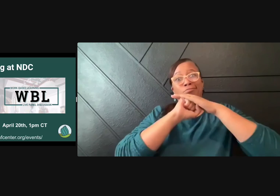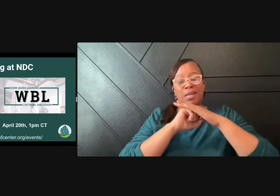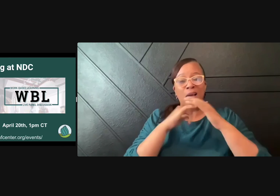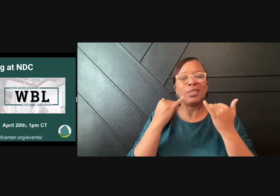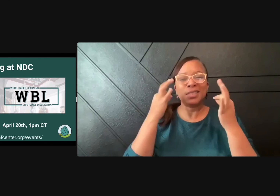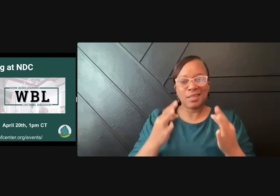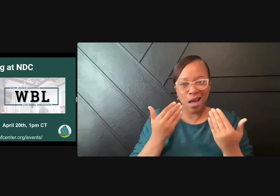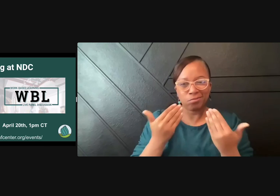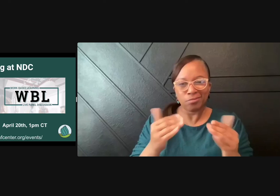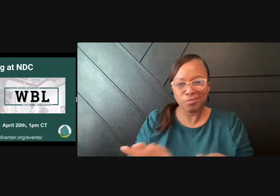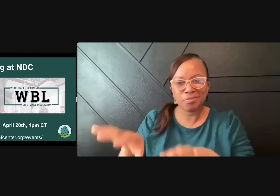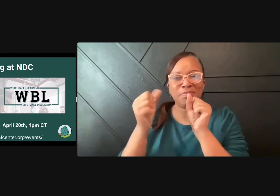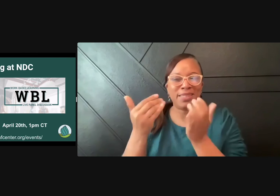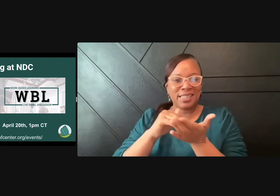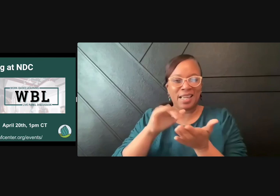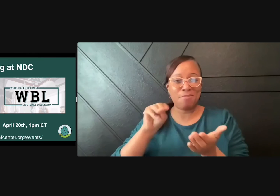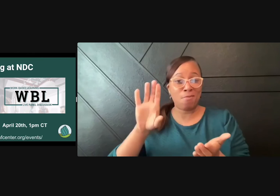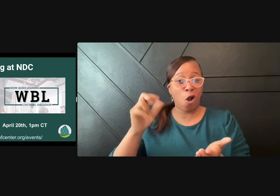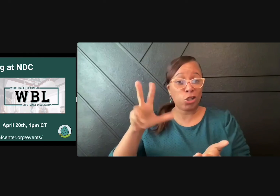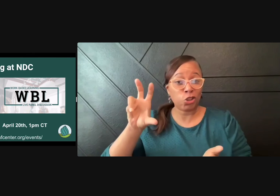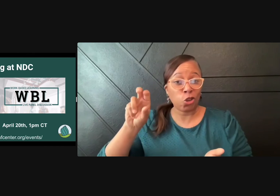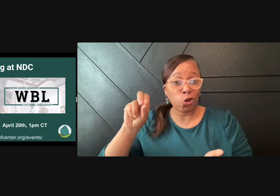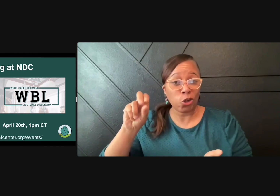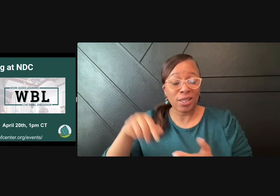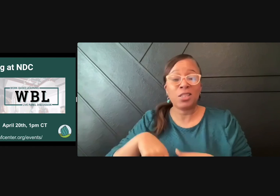but it was capped at a specific number of participants.